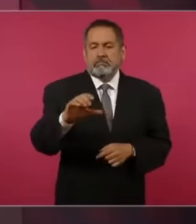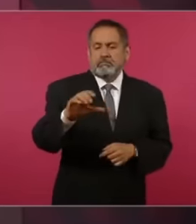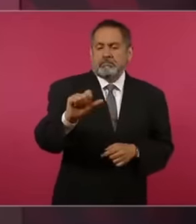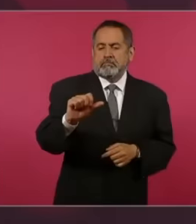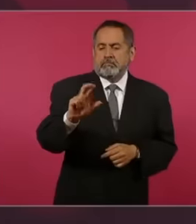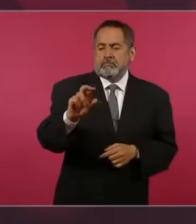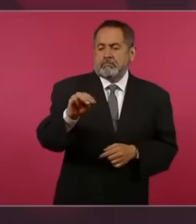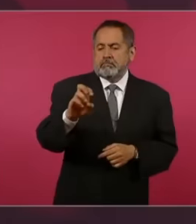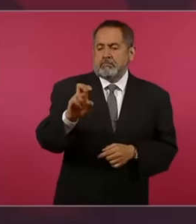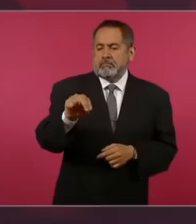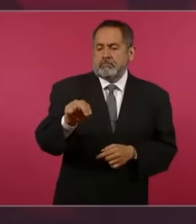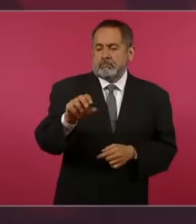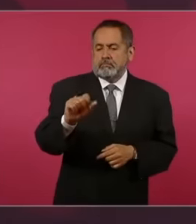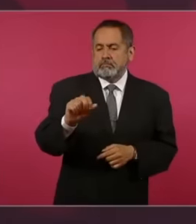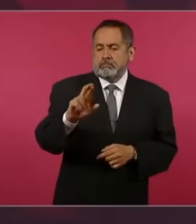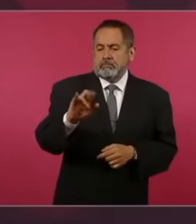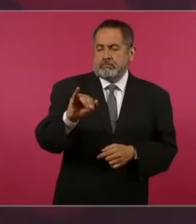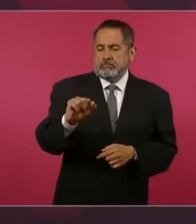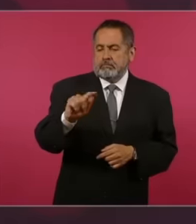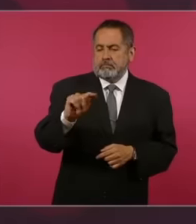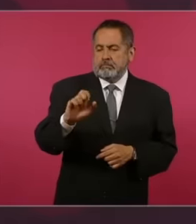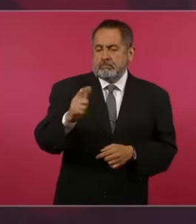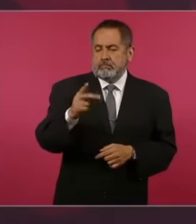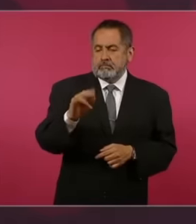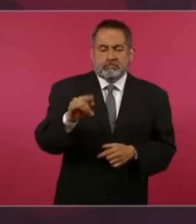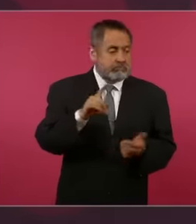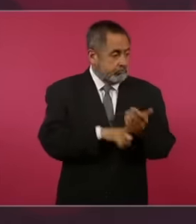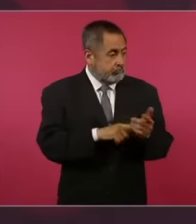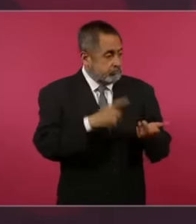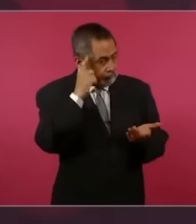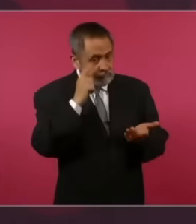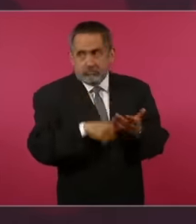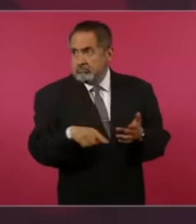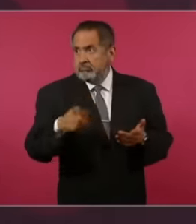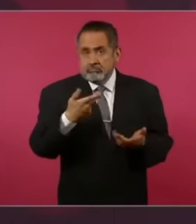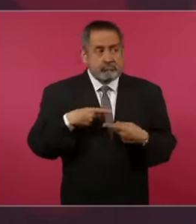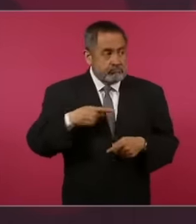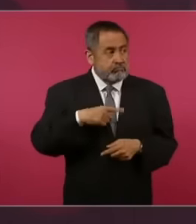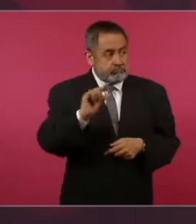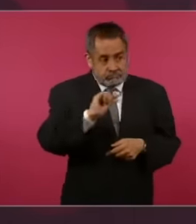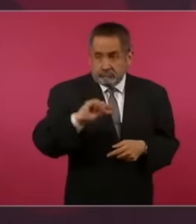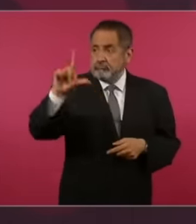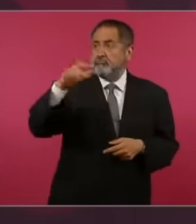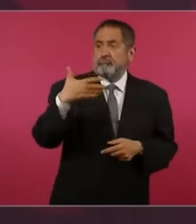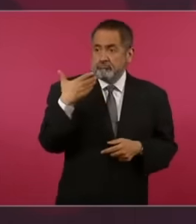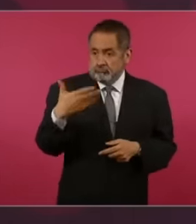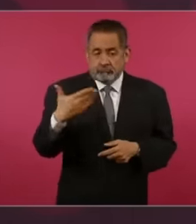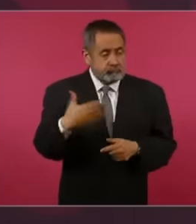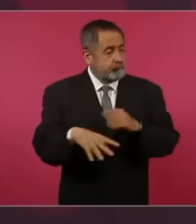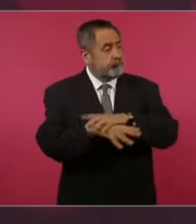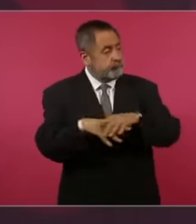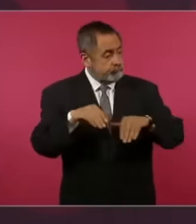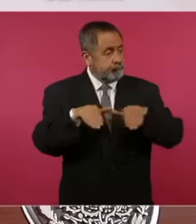a professional journalist eh truly independent